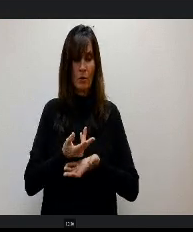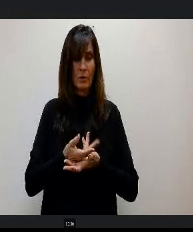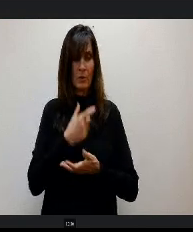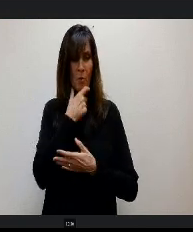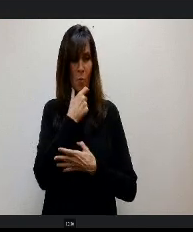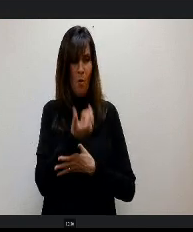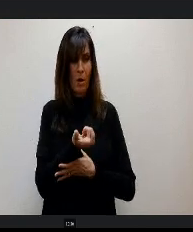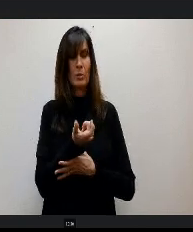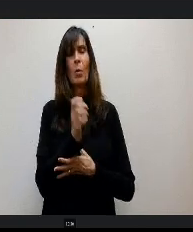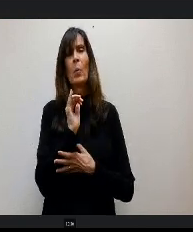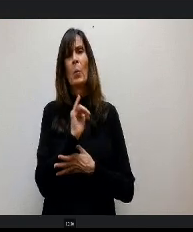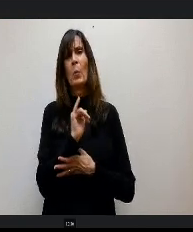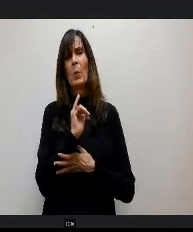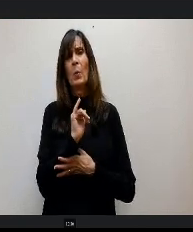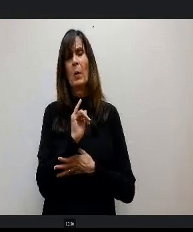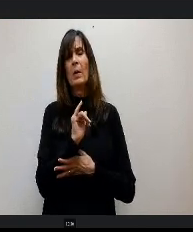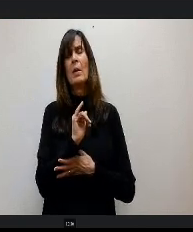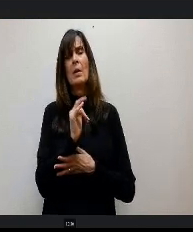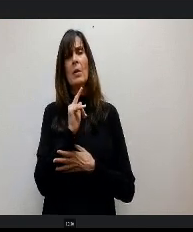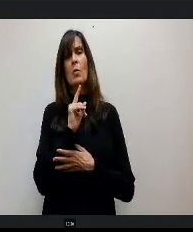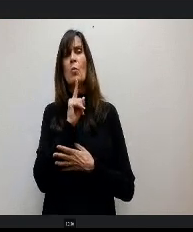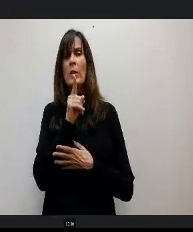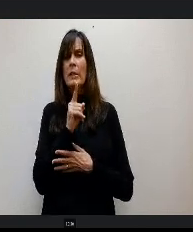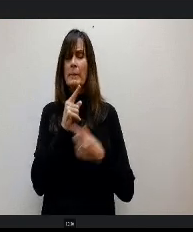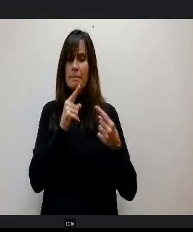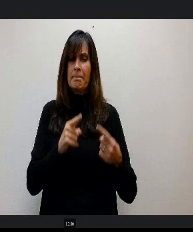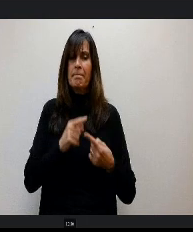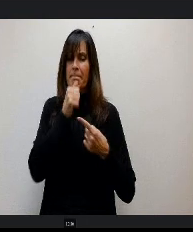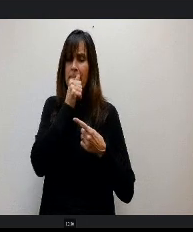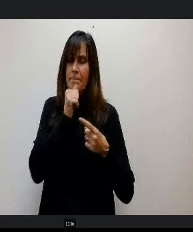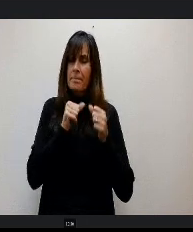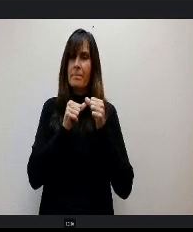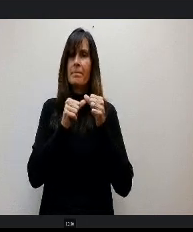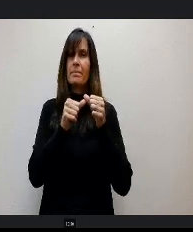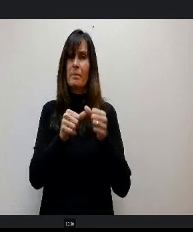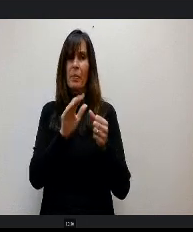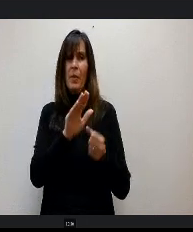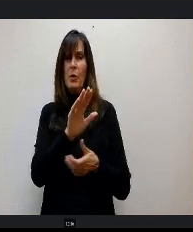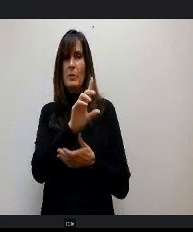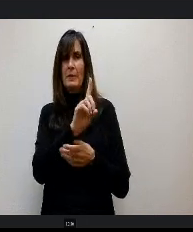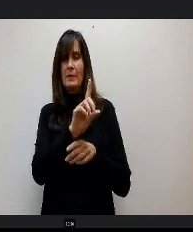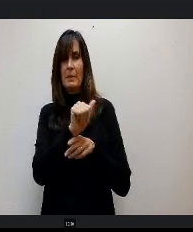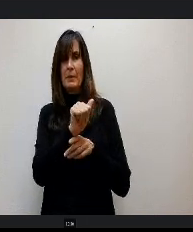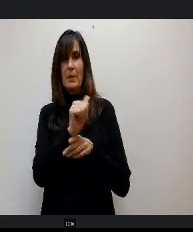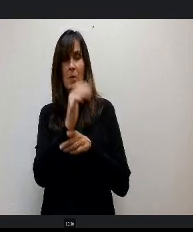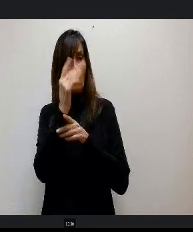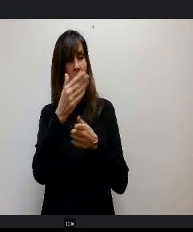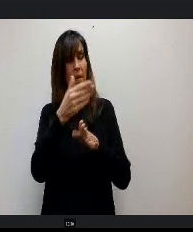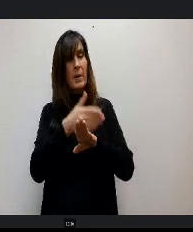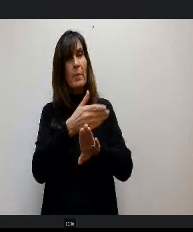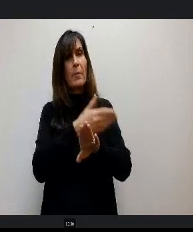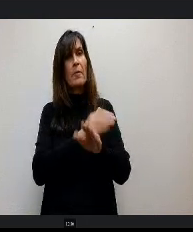these kids fight through this s disability that they have because they want to improve the way that they perform and the way